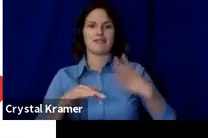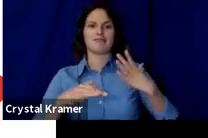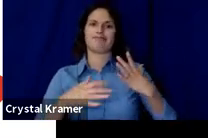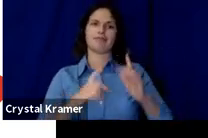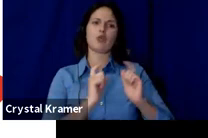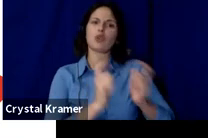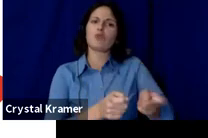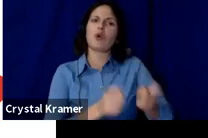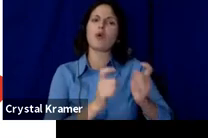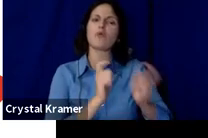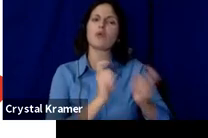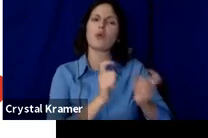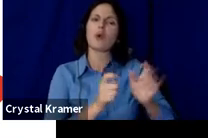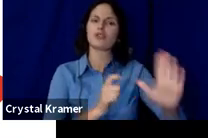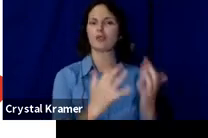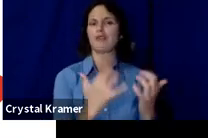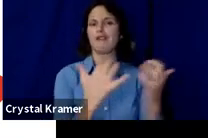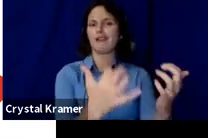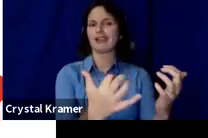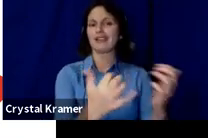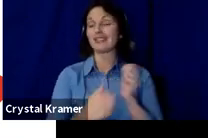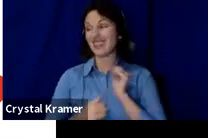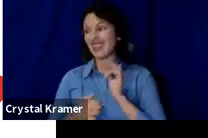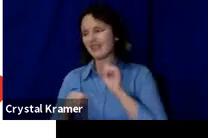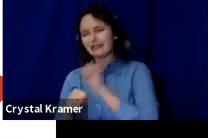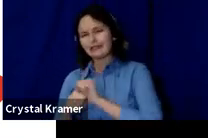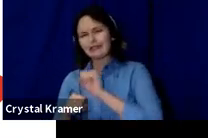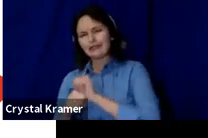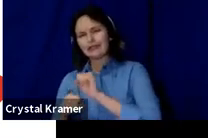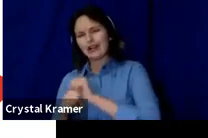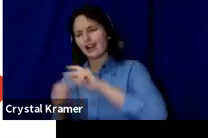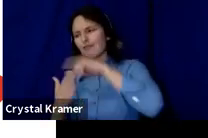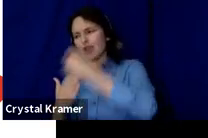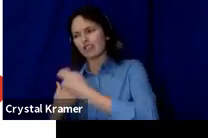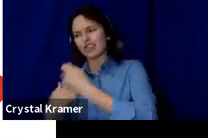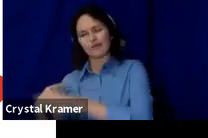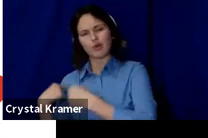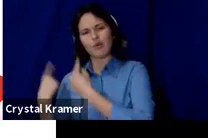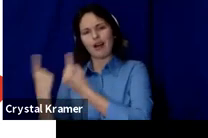working on projects for a while or have a opportunity to build an audience that's committed to you and what you're doing.